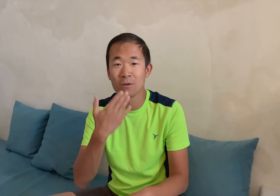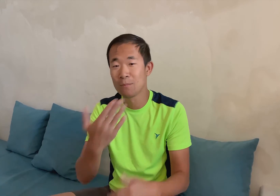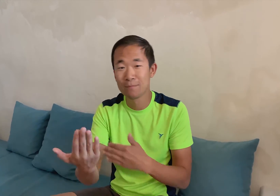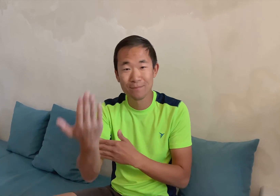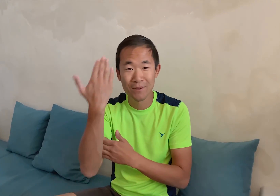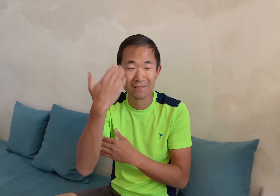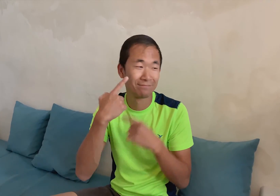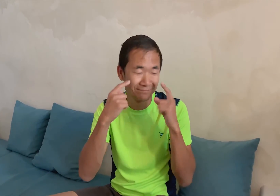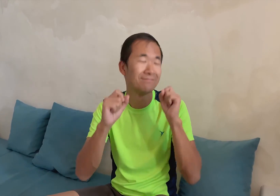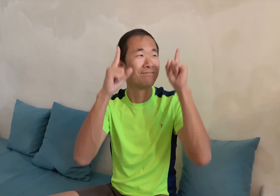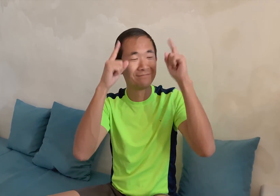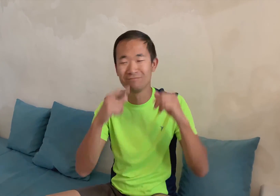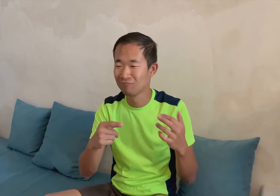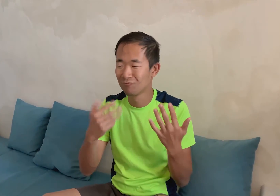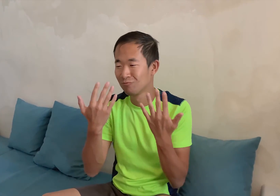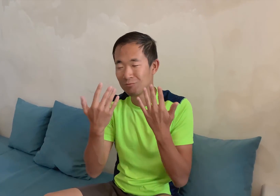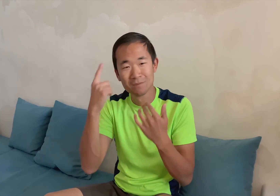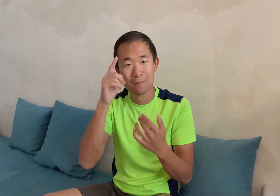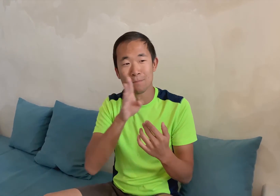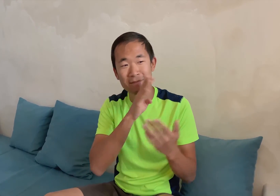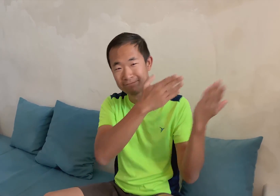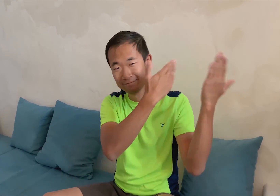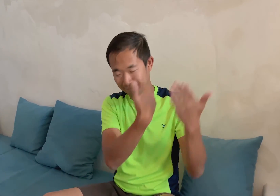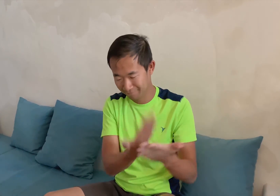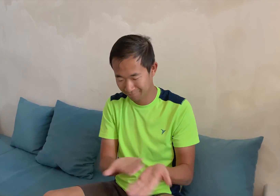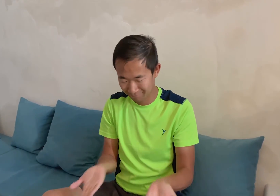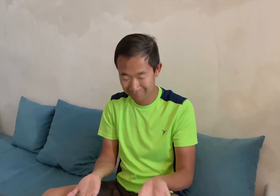Good morning. I woke up and was getting our breakfast here.